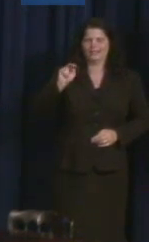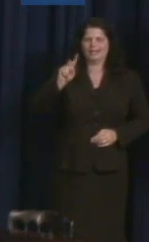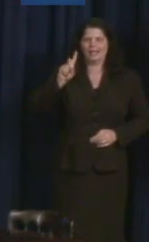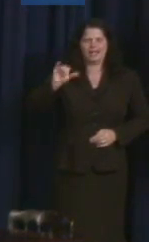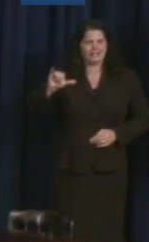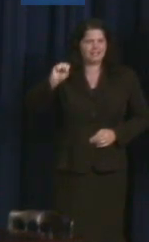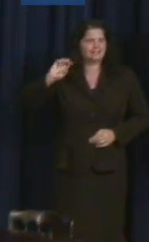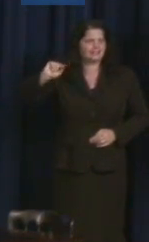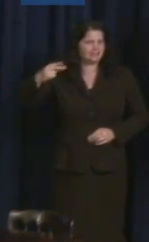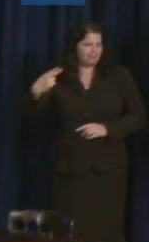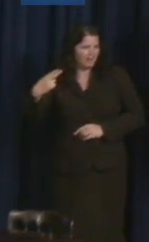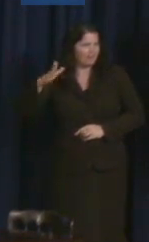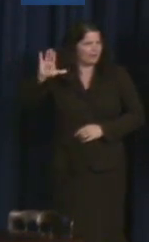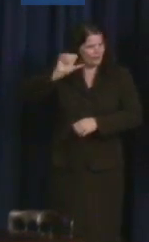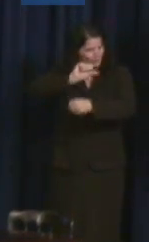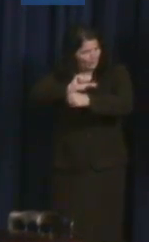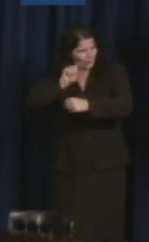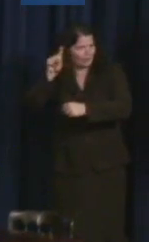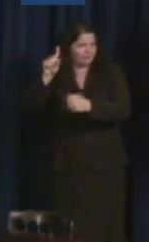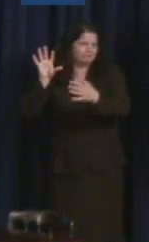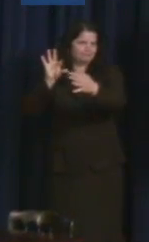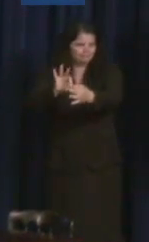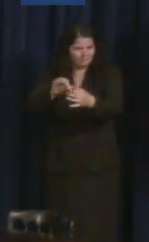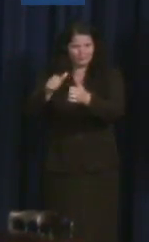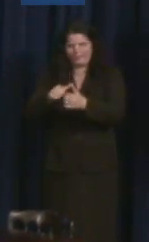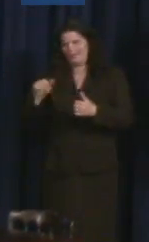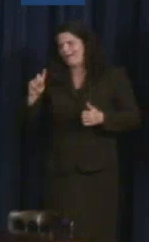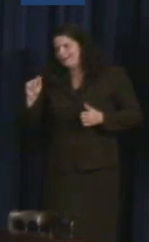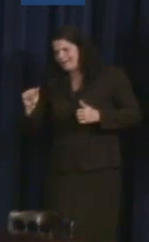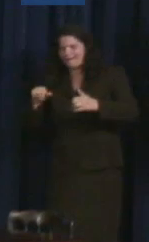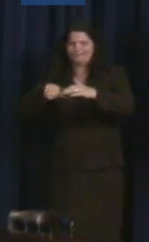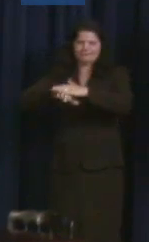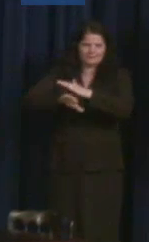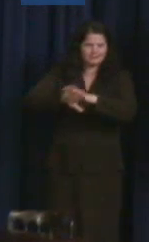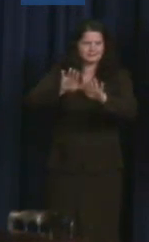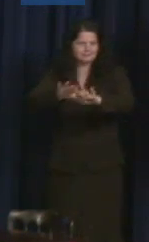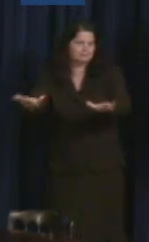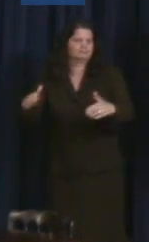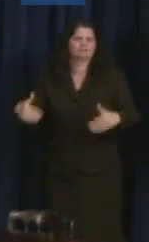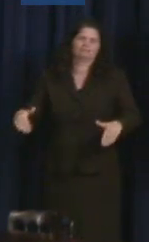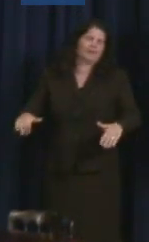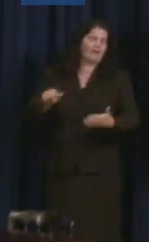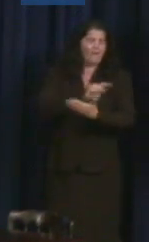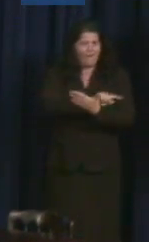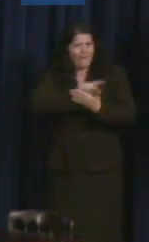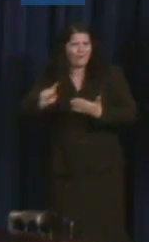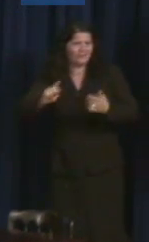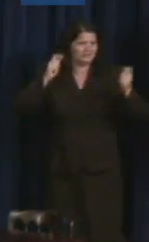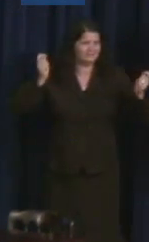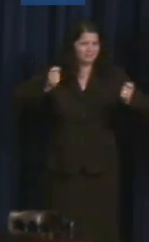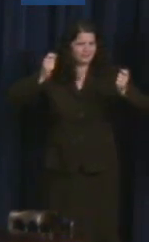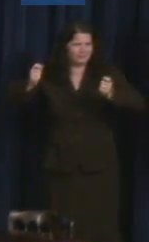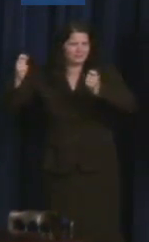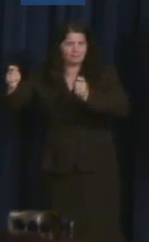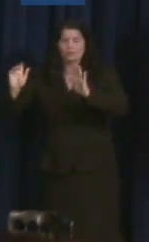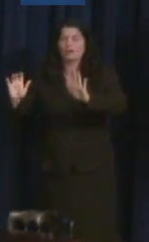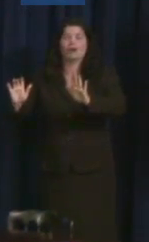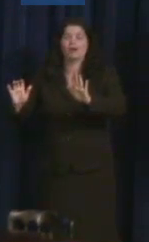So we've had really a week of celebrations. But I have to tell you one of the best events that we do here are Champions of Change.